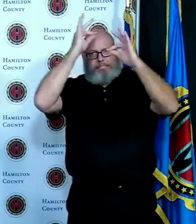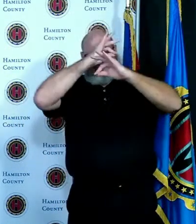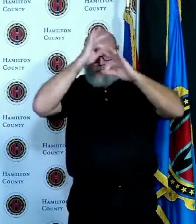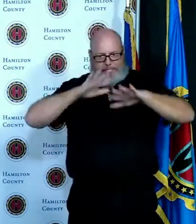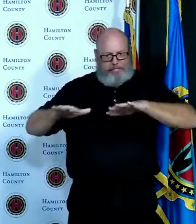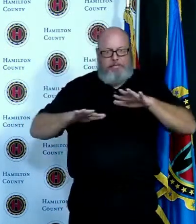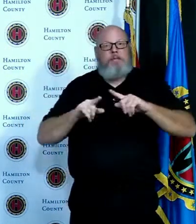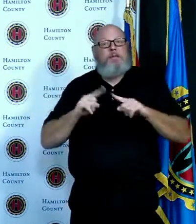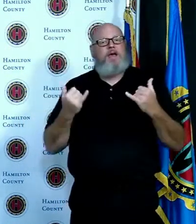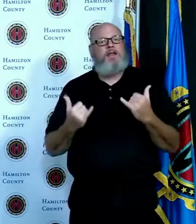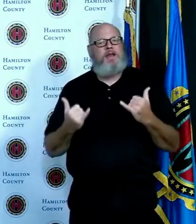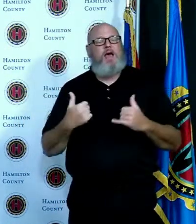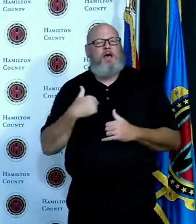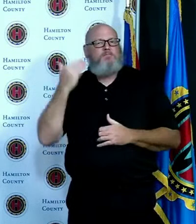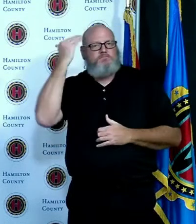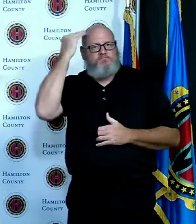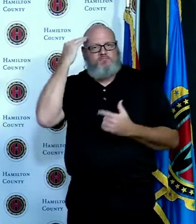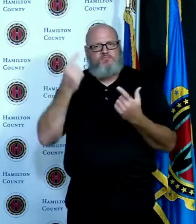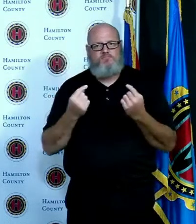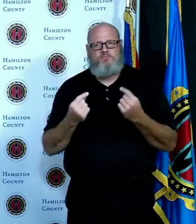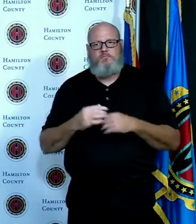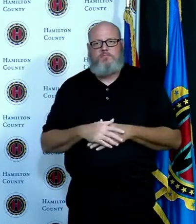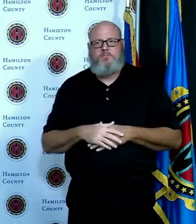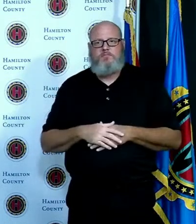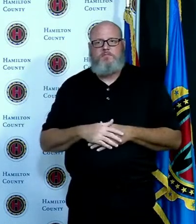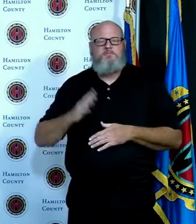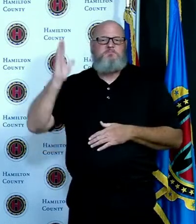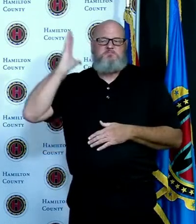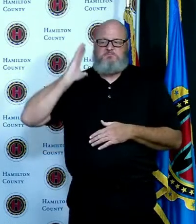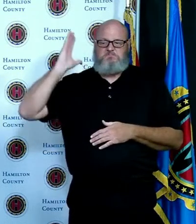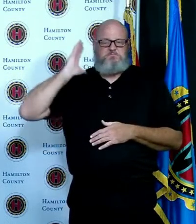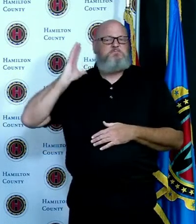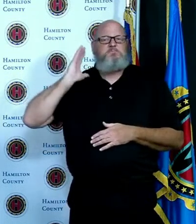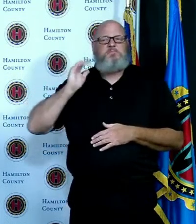early on it was 10 to 12 days in the hospital we're now closer to six days so that's a great